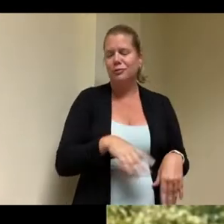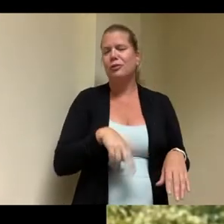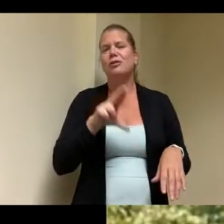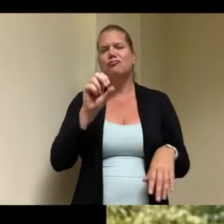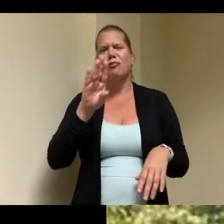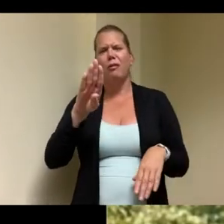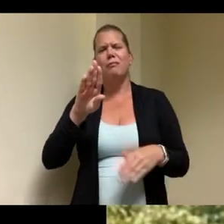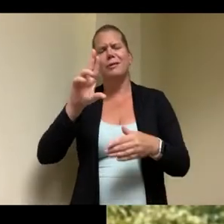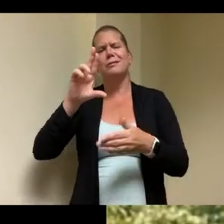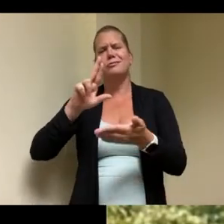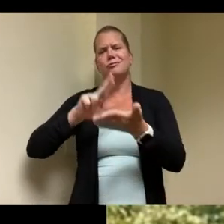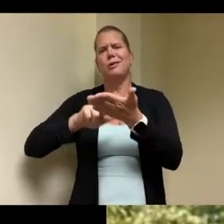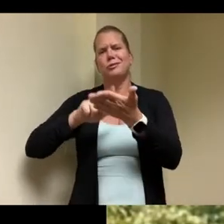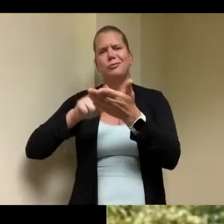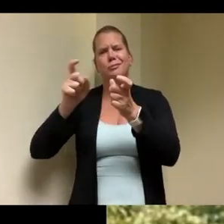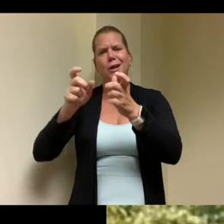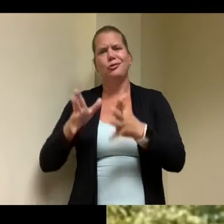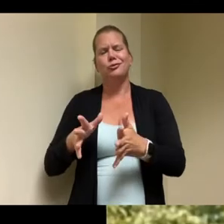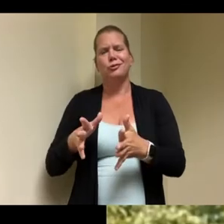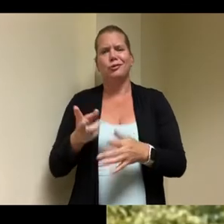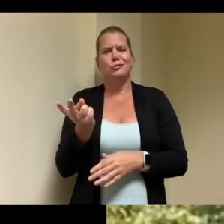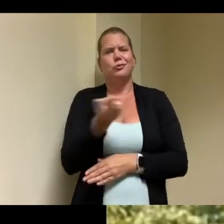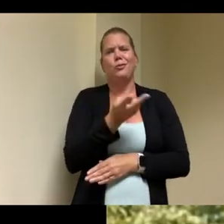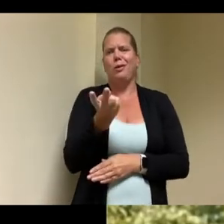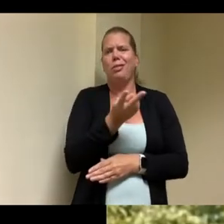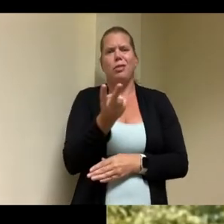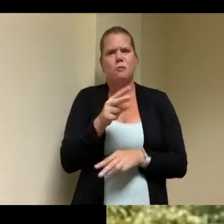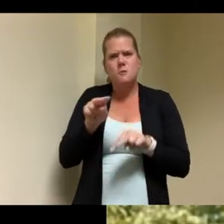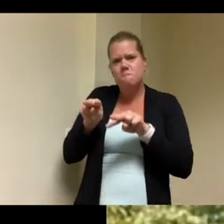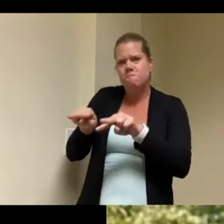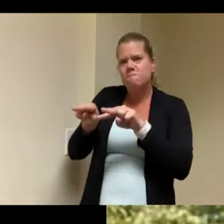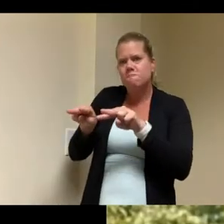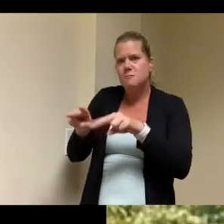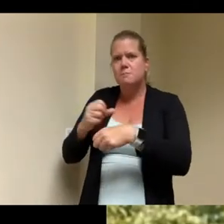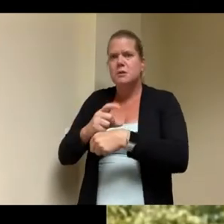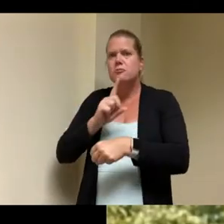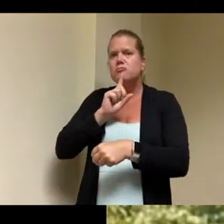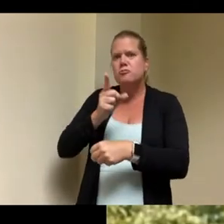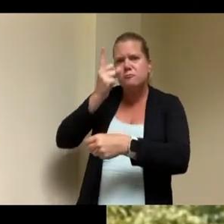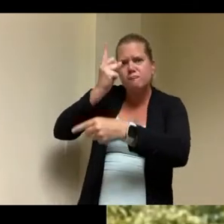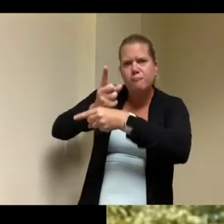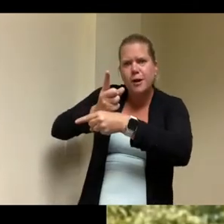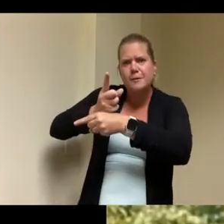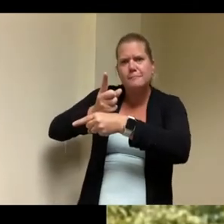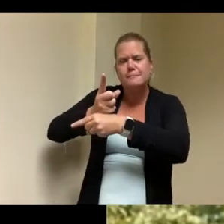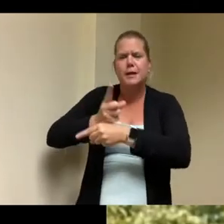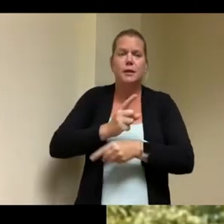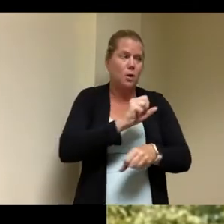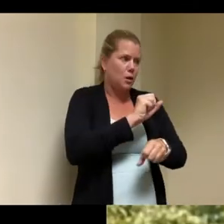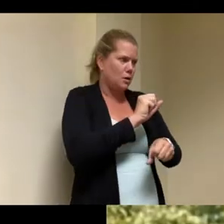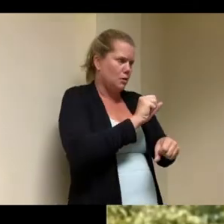keeping a close eye on making sure this is the way that work inc wants it because geez you don't want to get it wrong with mjo